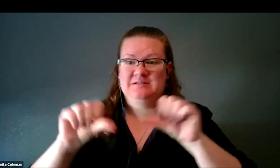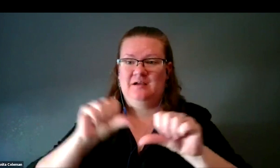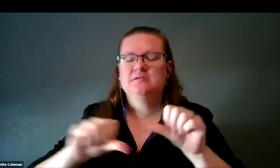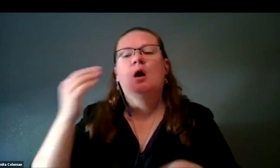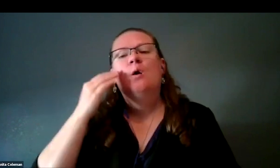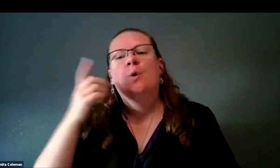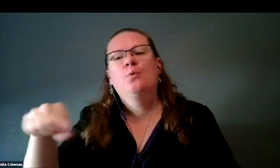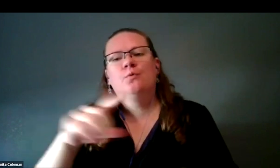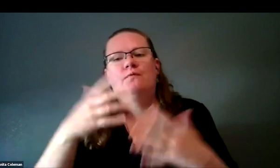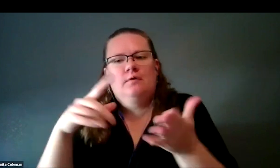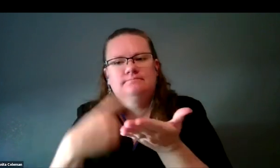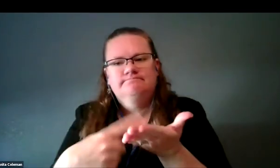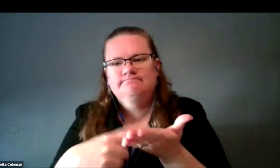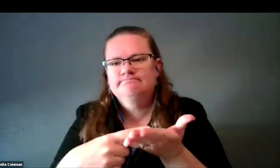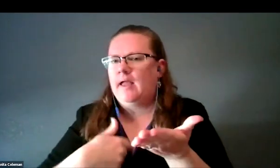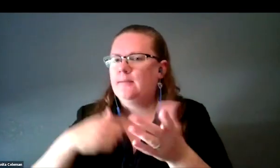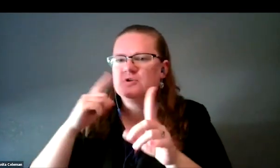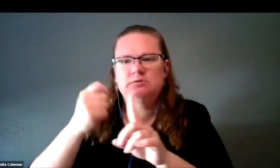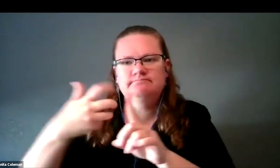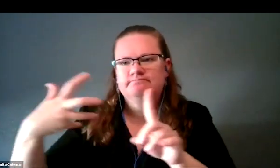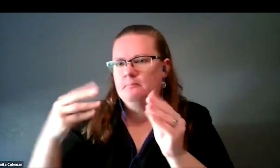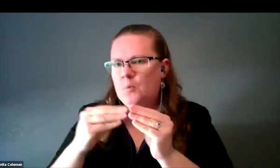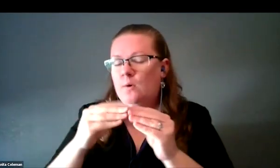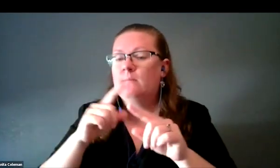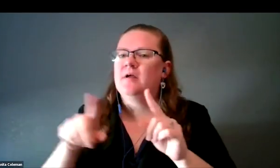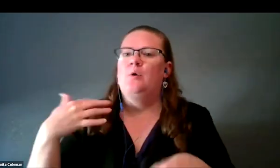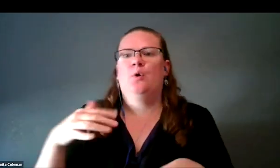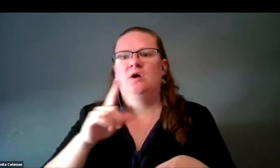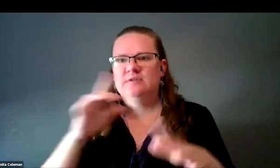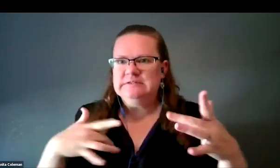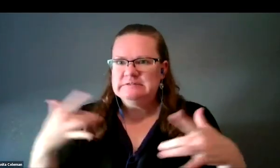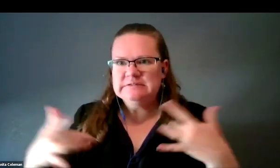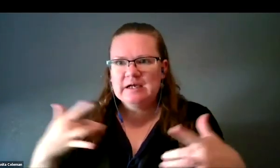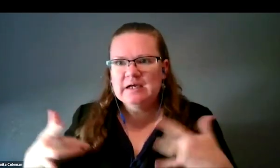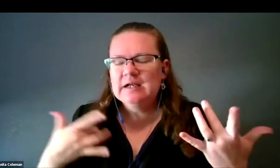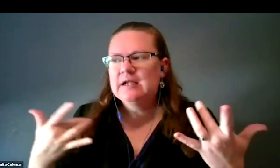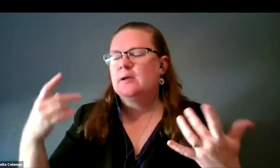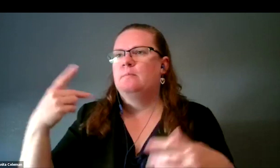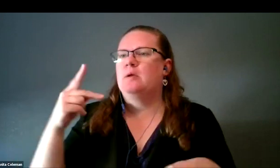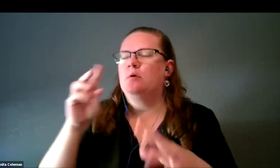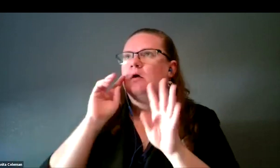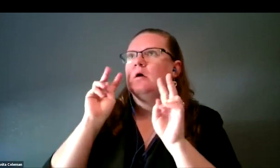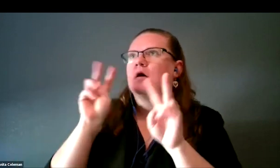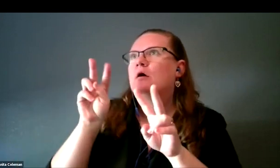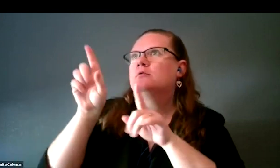so I'm preaching to the choir here, but it's really exciting for people. People are fascinated by astronomy.